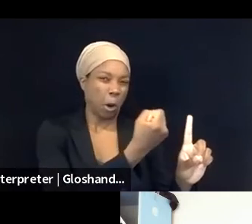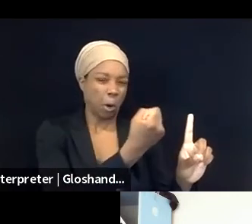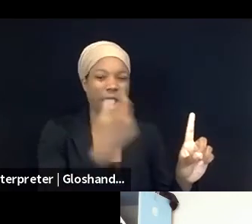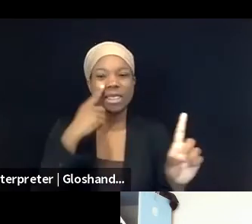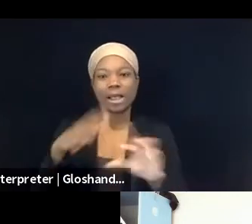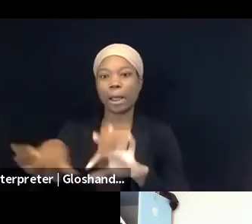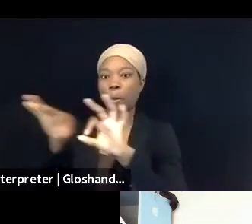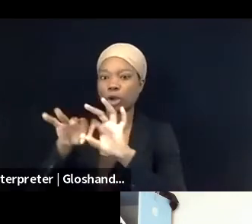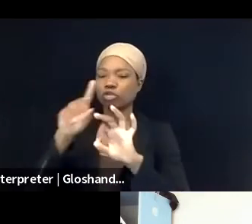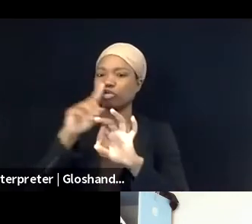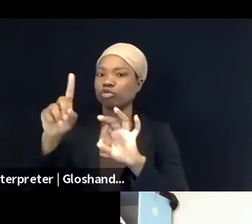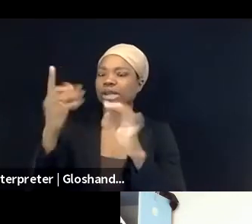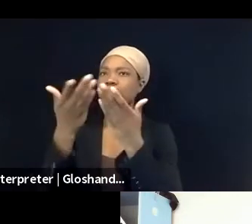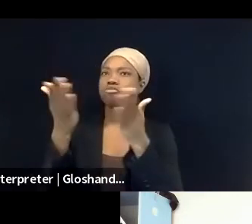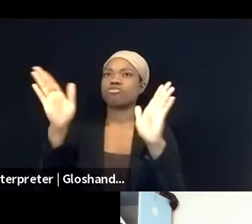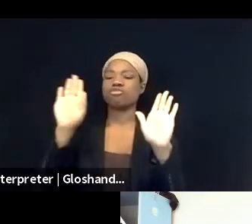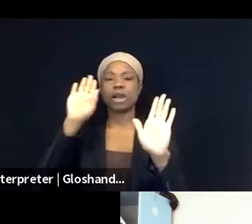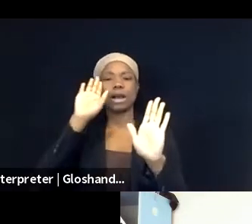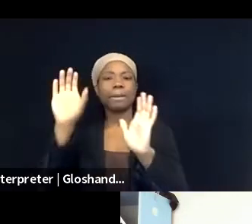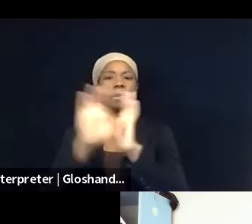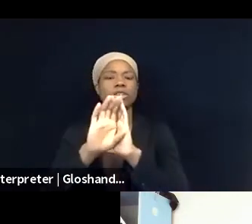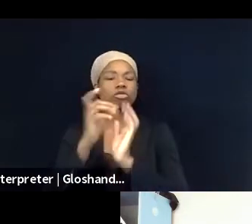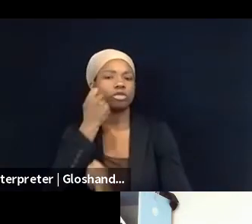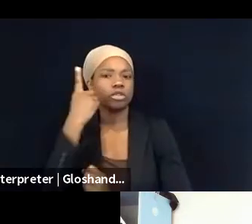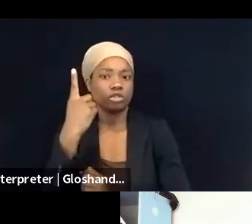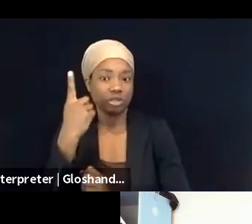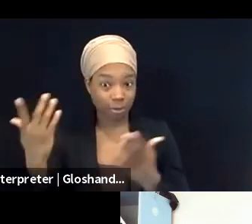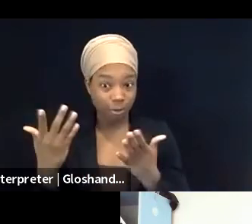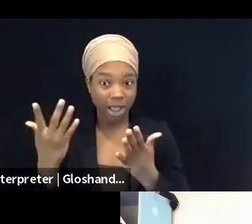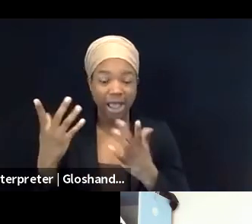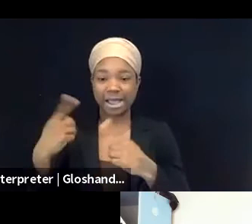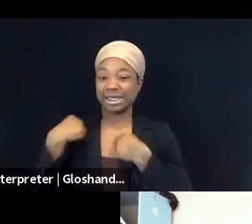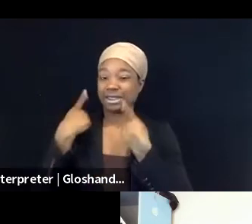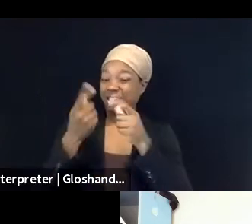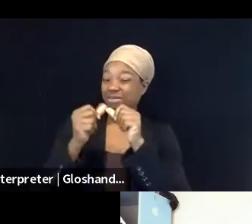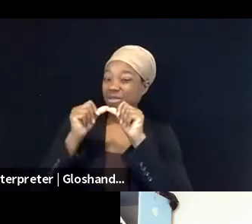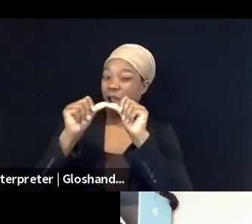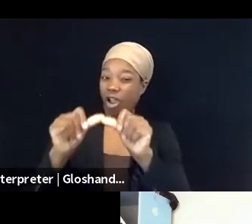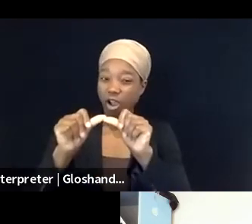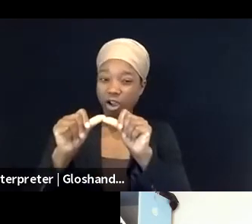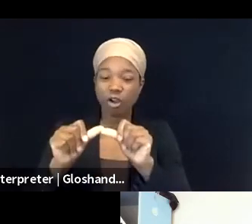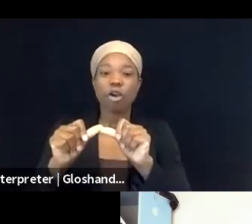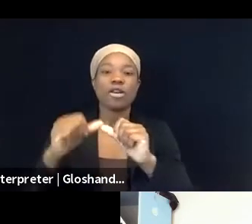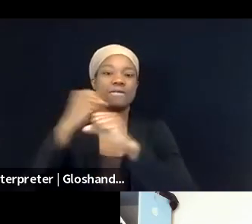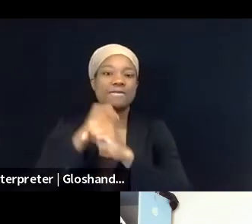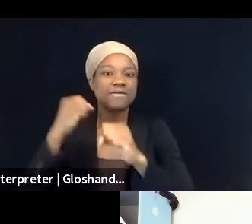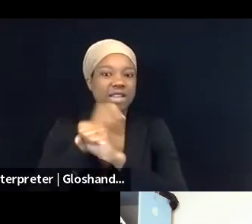that there is a ongoing fight, fight and war of narratives. There is an ongoing, in the last few years,